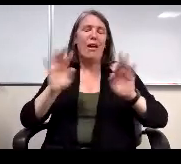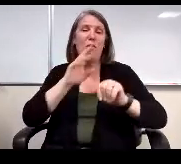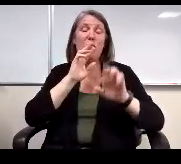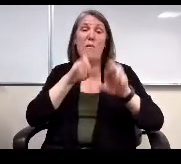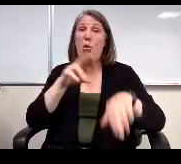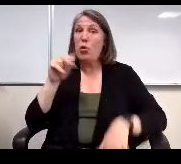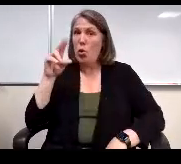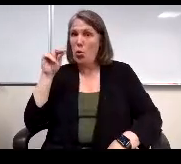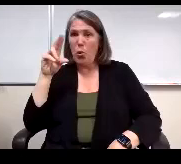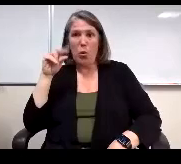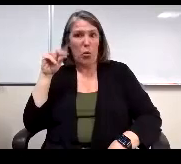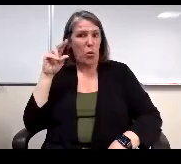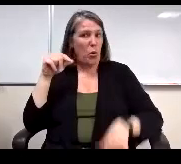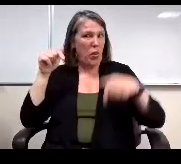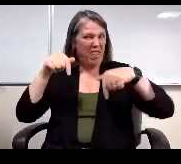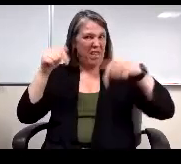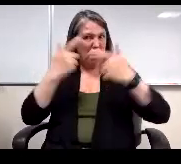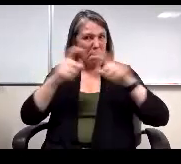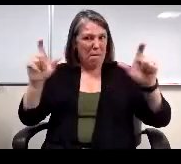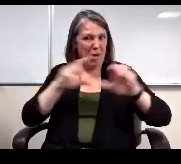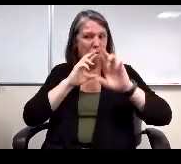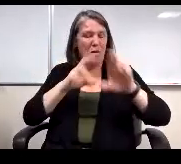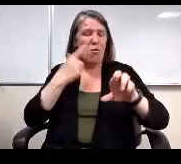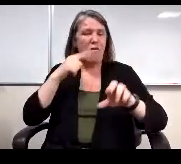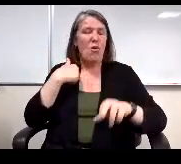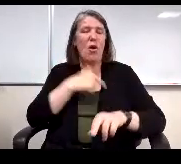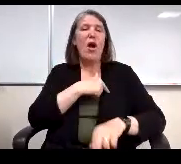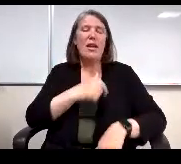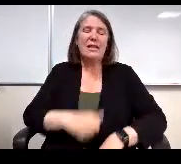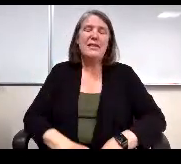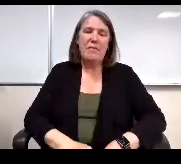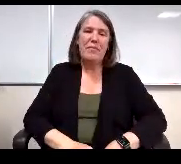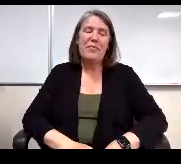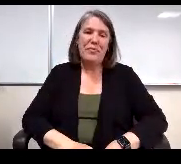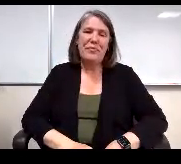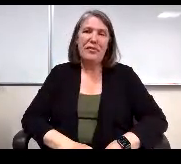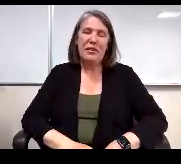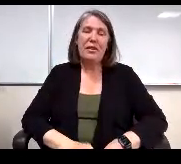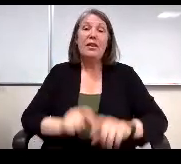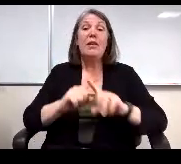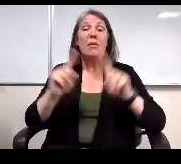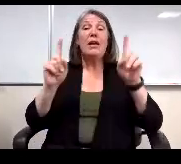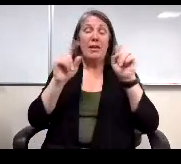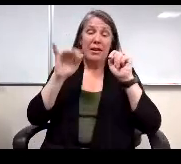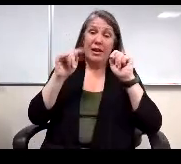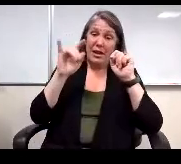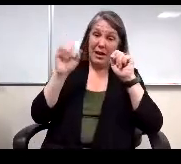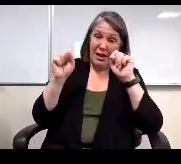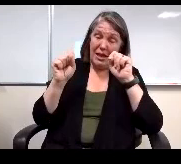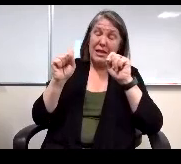This is a big report for us besides the length, but it is is an important report. So well done.